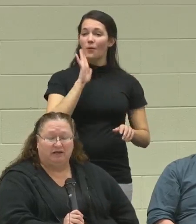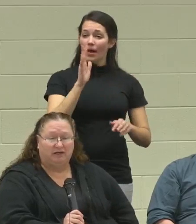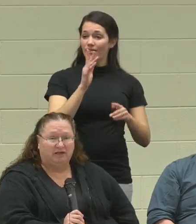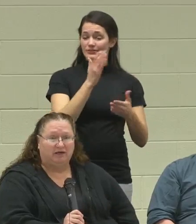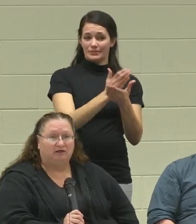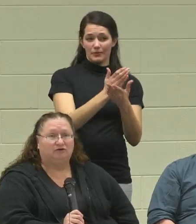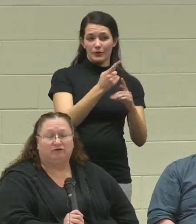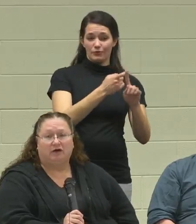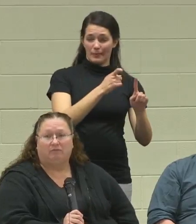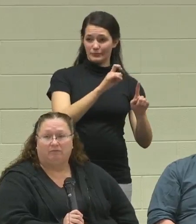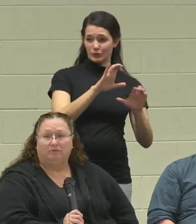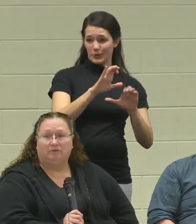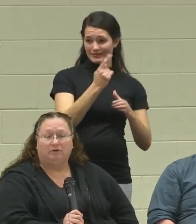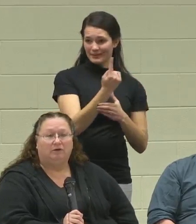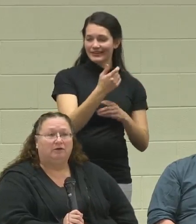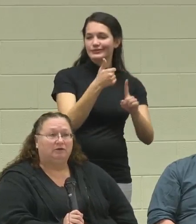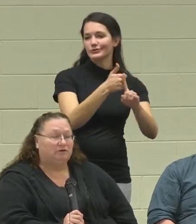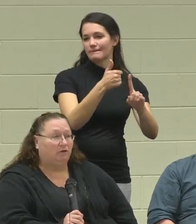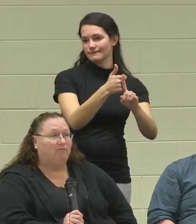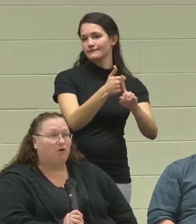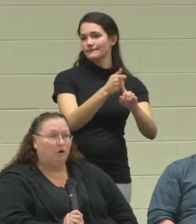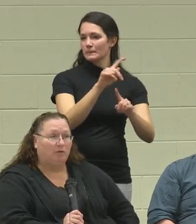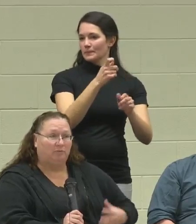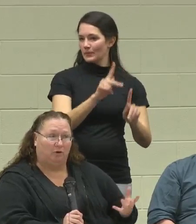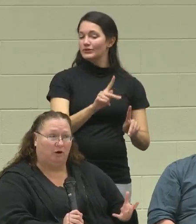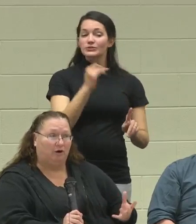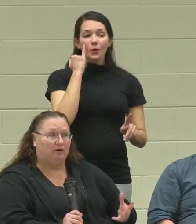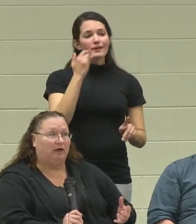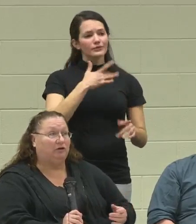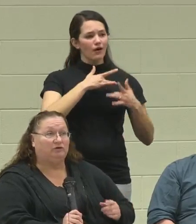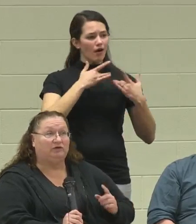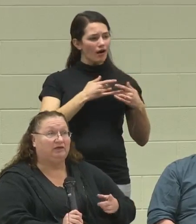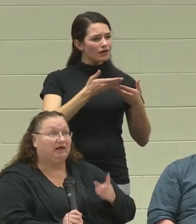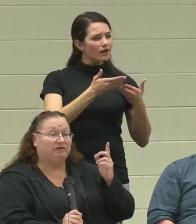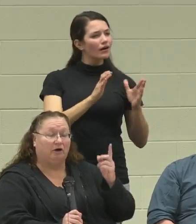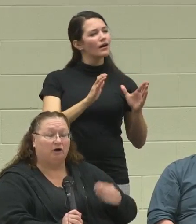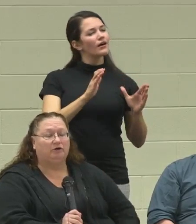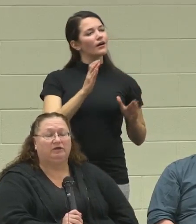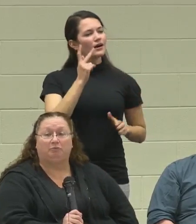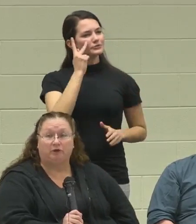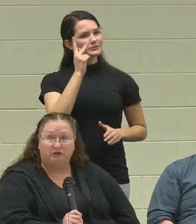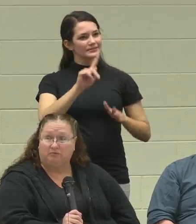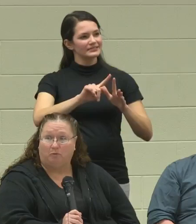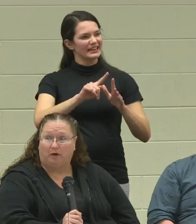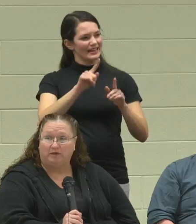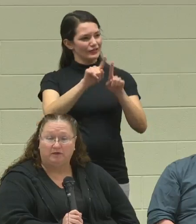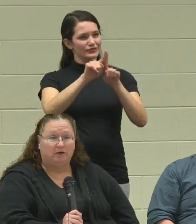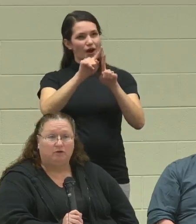anything is yourself. So if you open up your heart, and you see that star. Keep reaching for it!